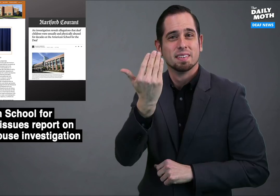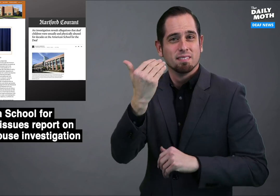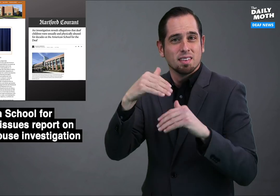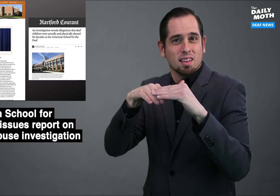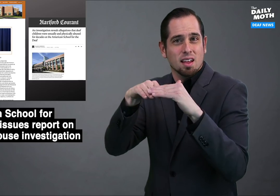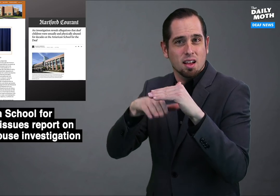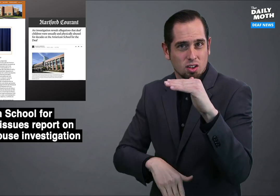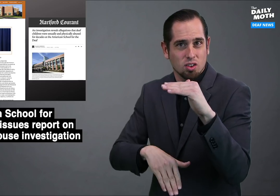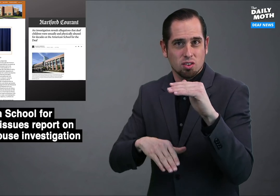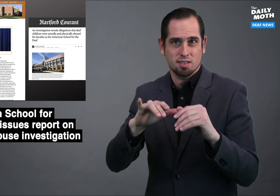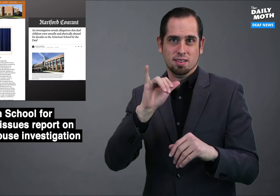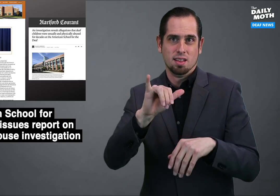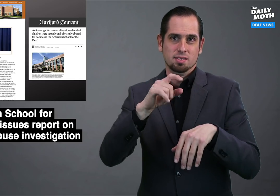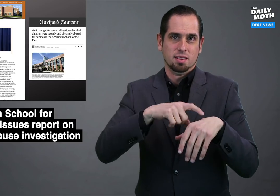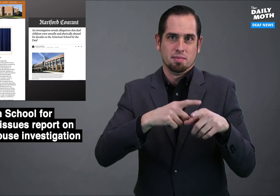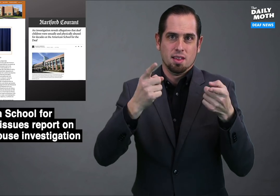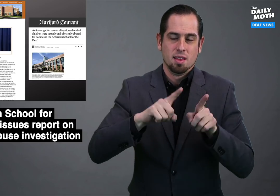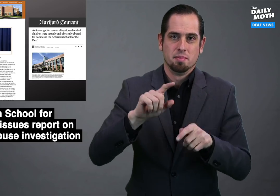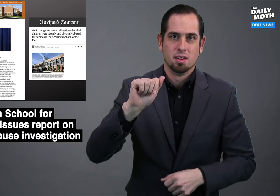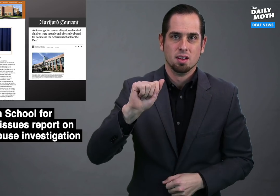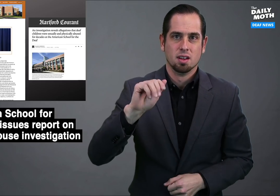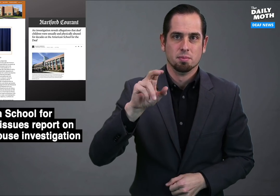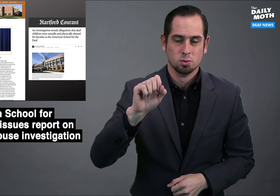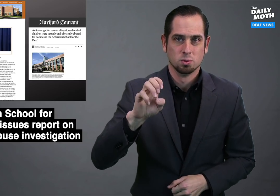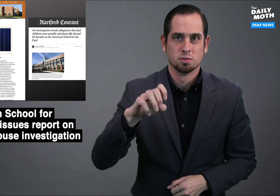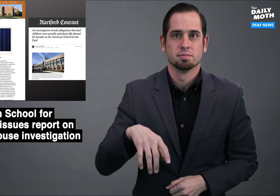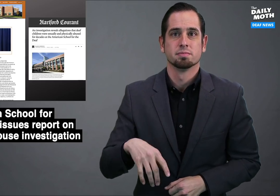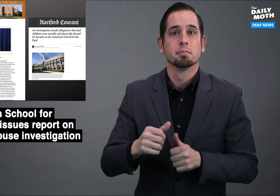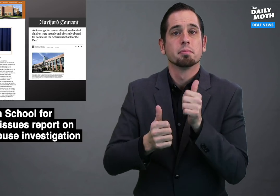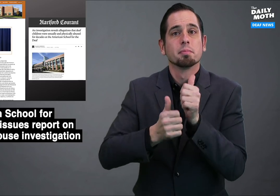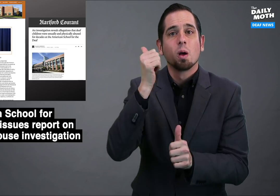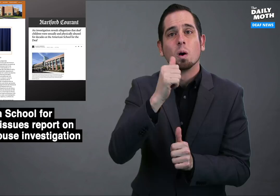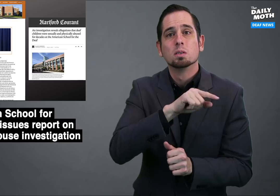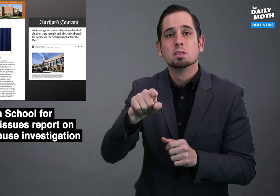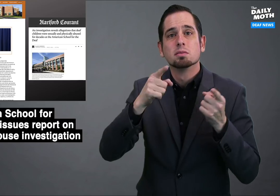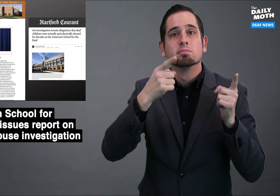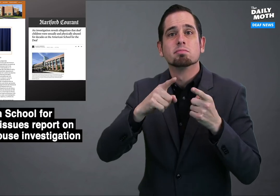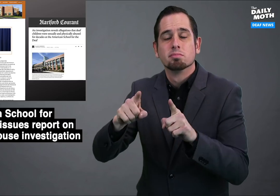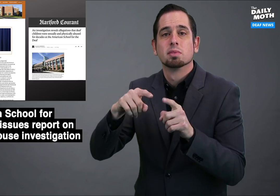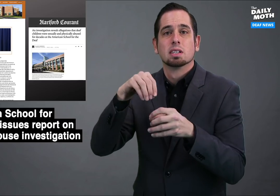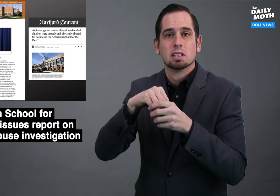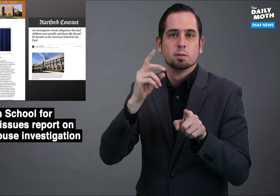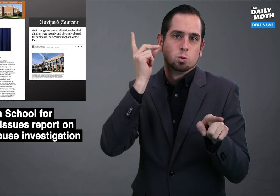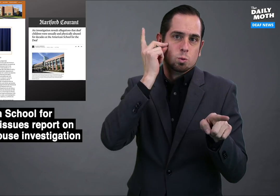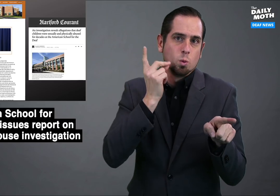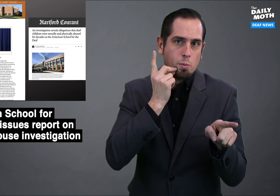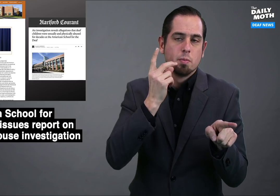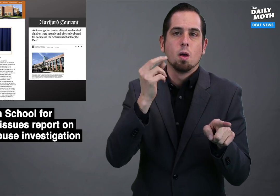under 15 years old at the time the abuse happened. Most of the incidents were in the dorms or